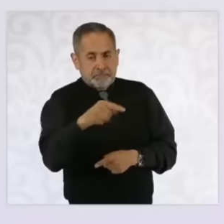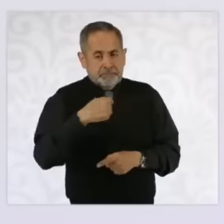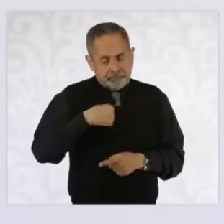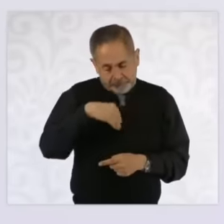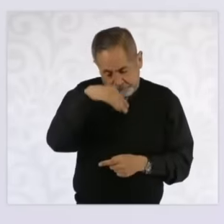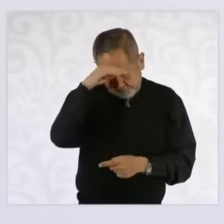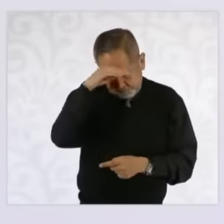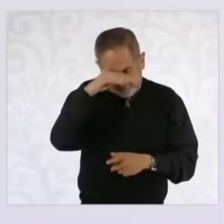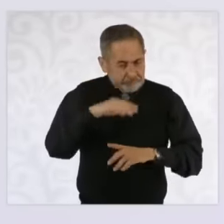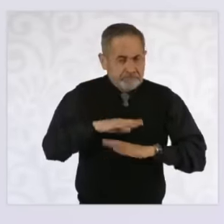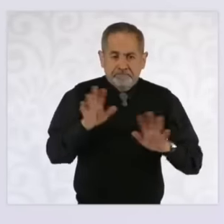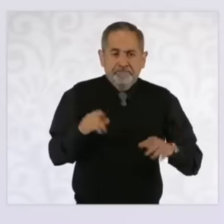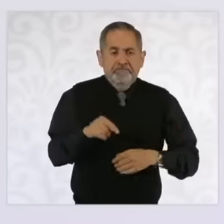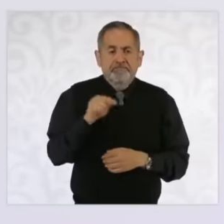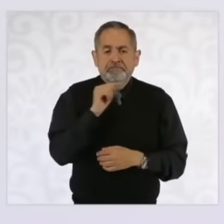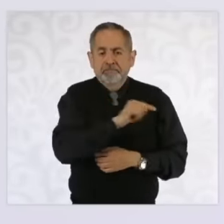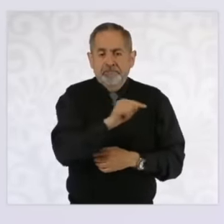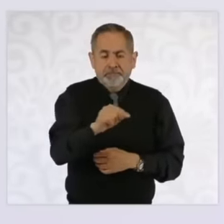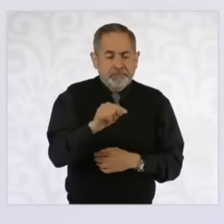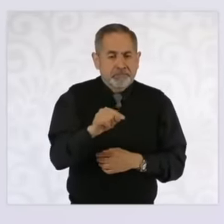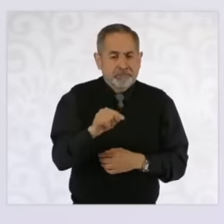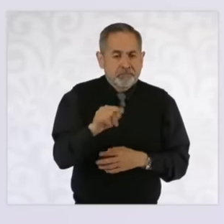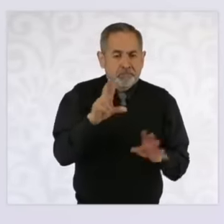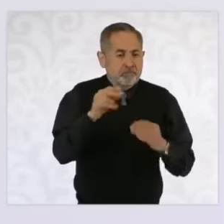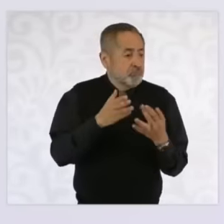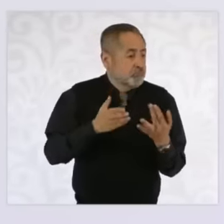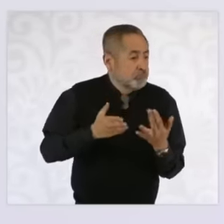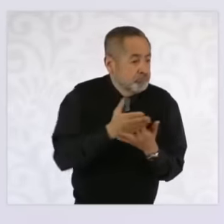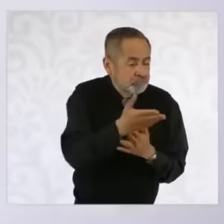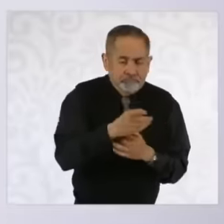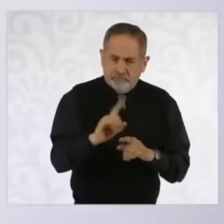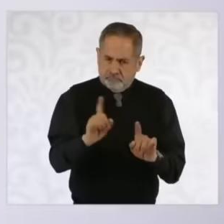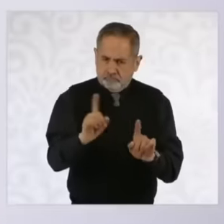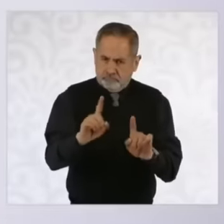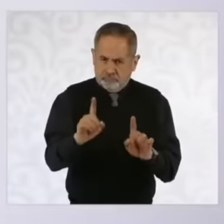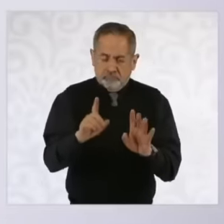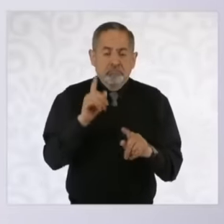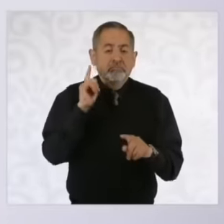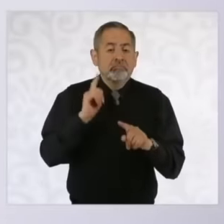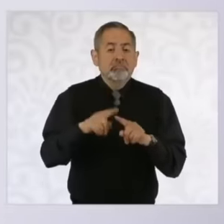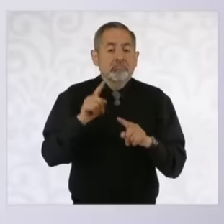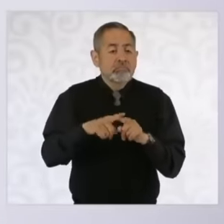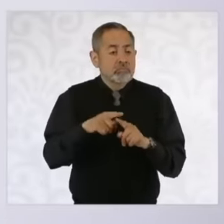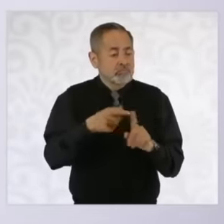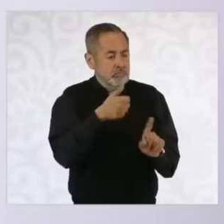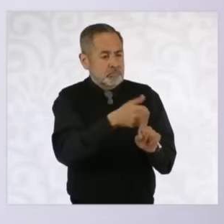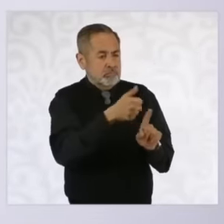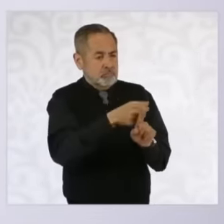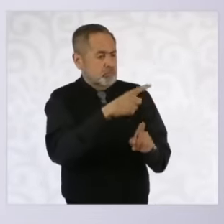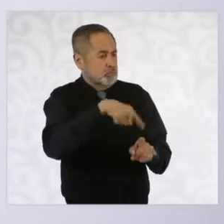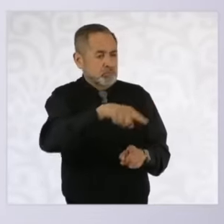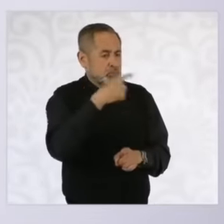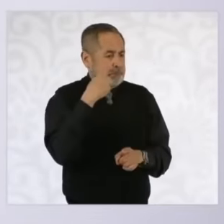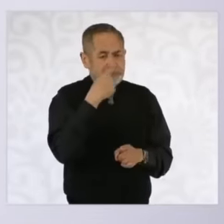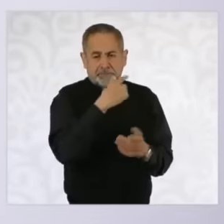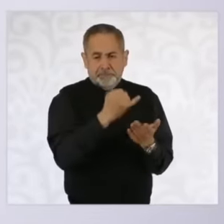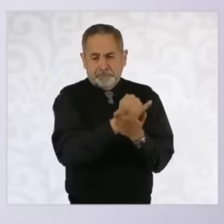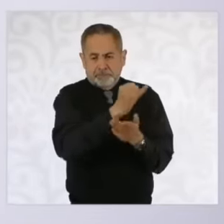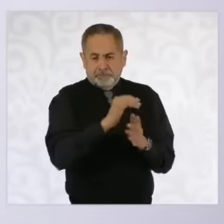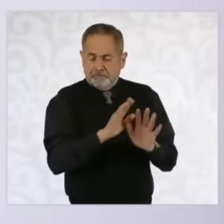That and it is not interference because it is a matter of autonomy and they have to decide it.